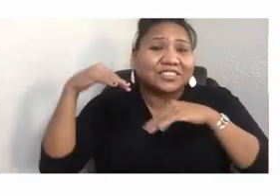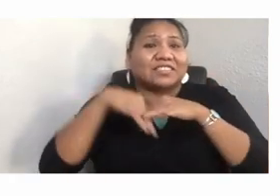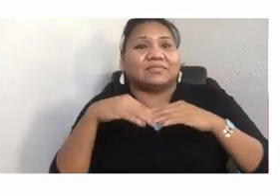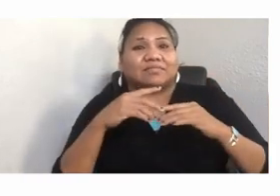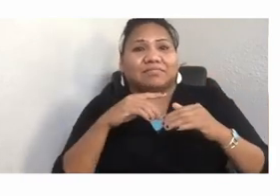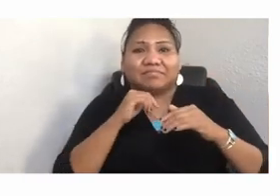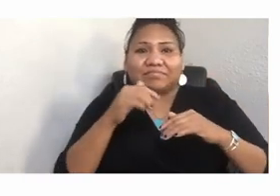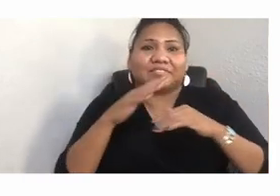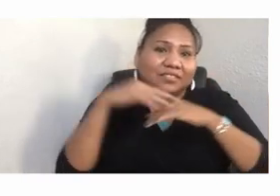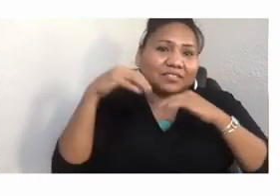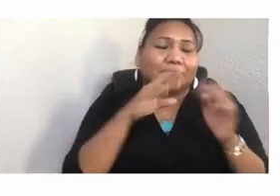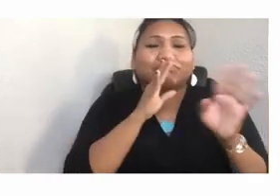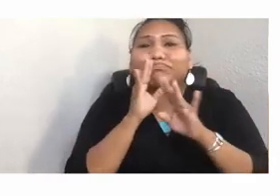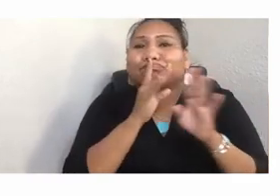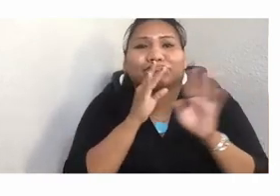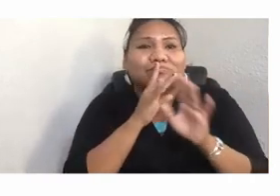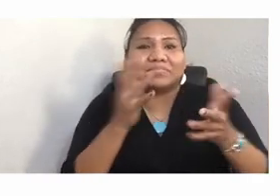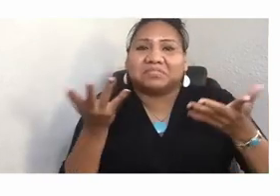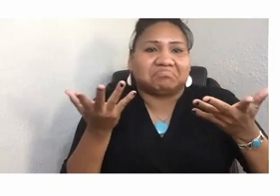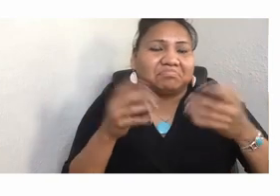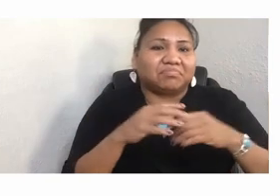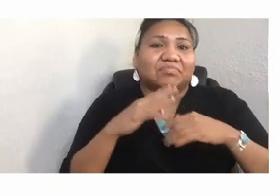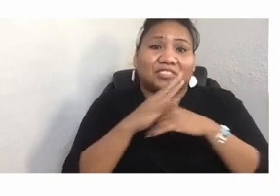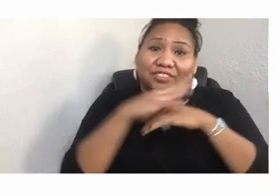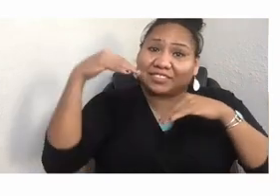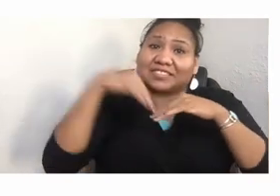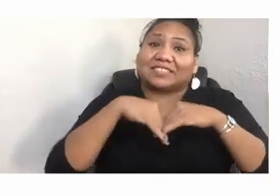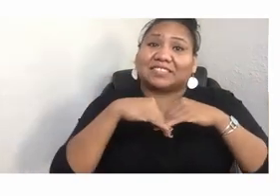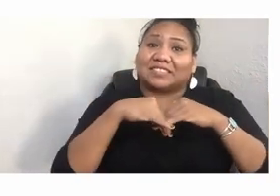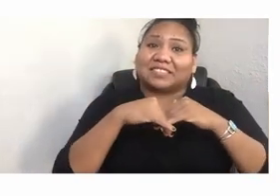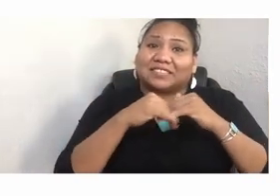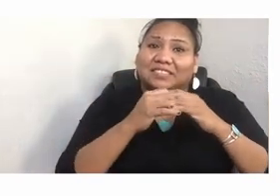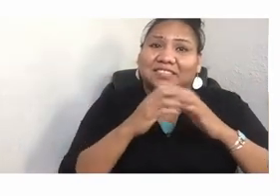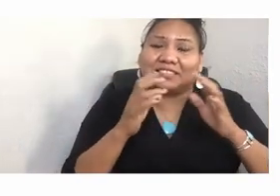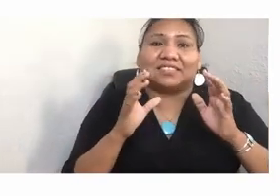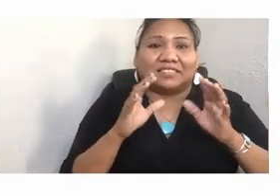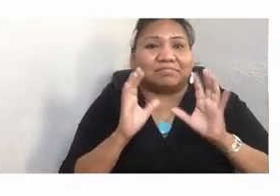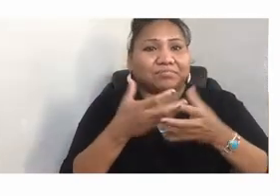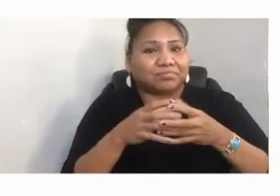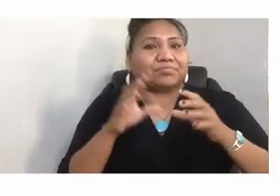I hear Lushootseed, Tlingit, Catawba. They're feeding their babies wild rice and smoked fish.